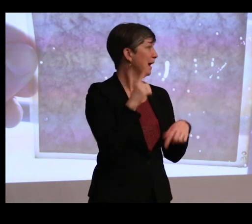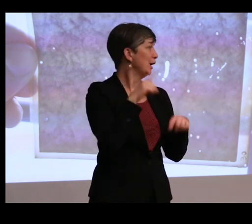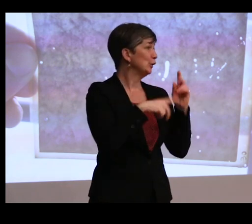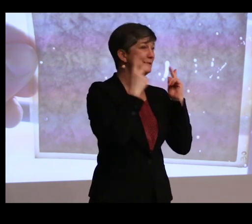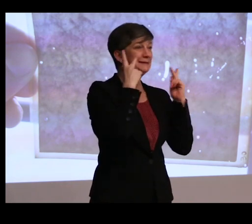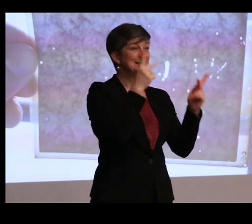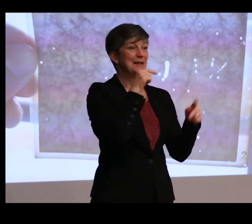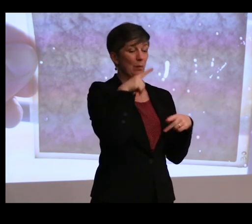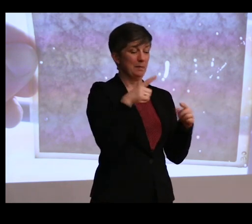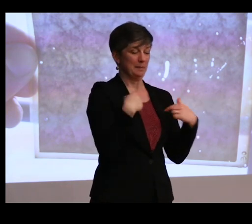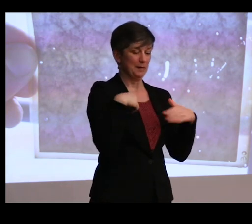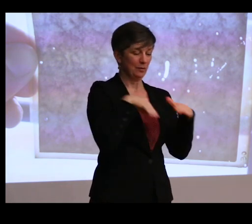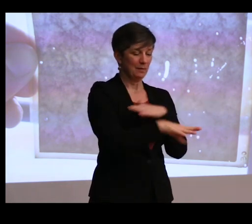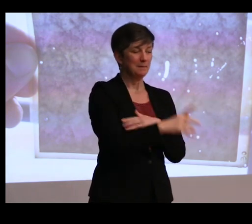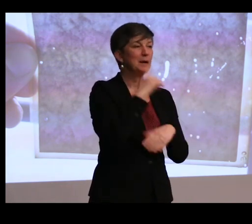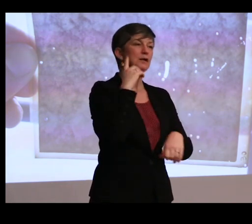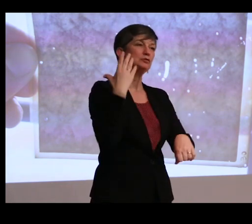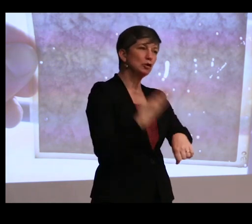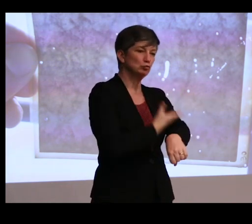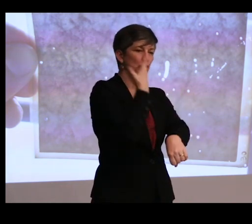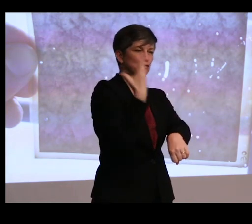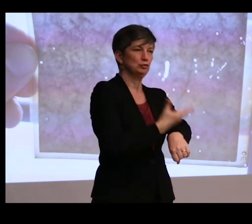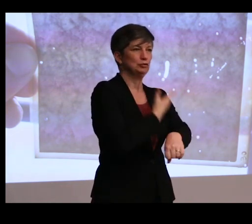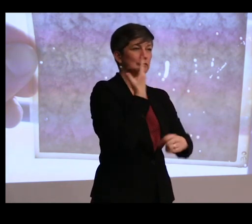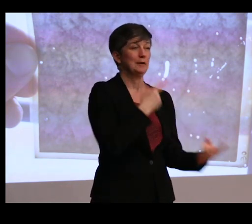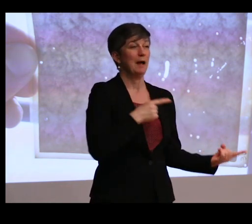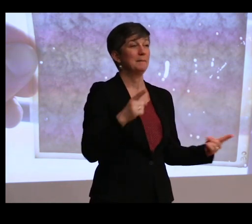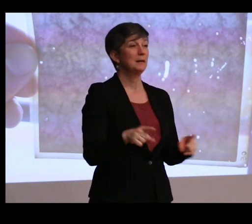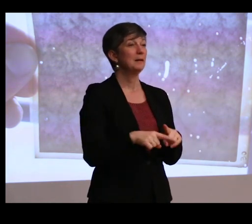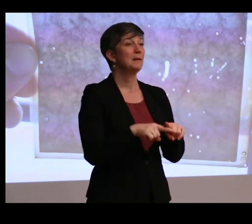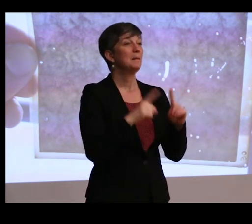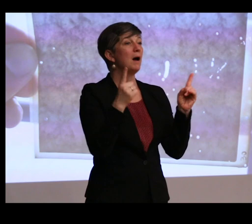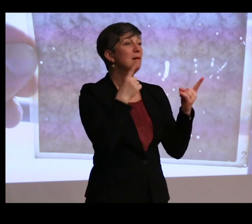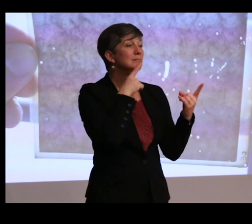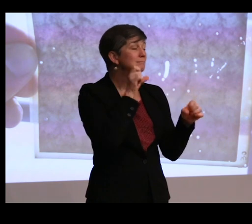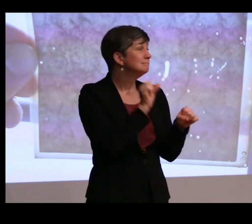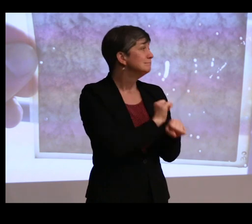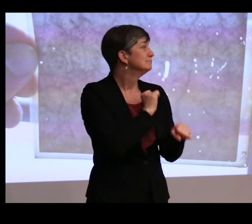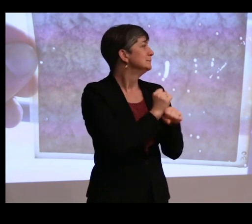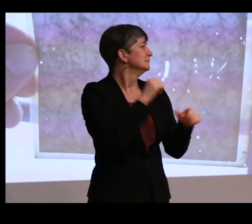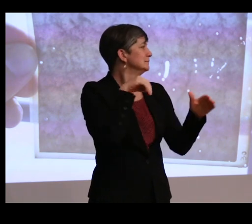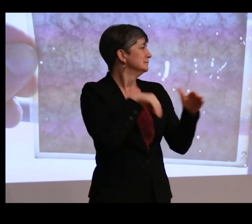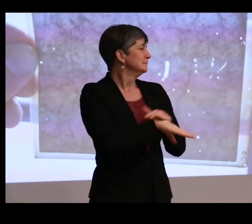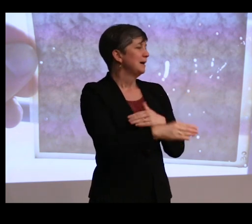They wouldn't let me in because there was construction going on. And to actually be able to go in and have the sort of moment